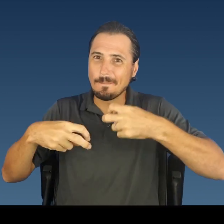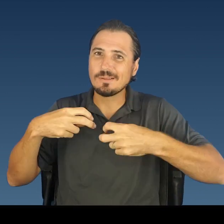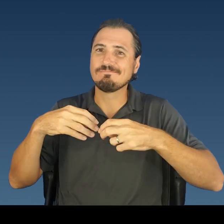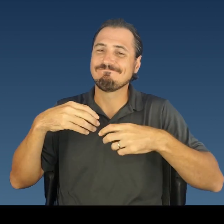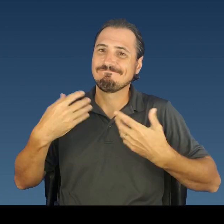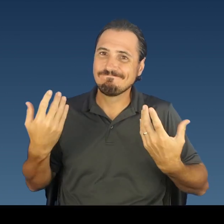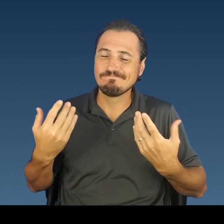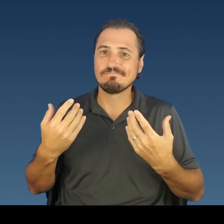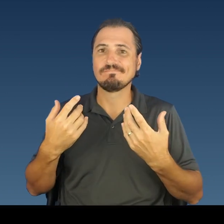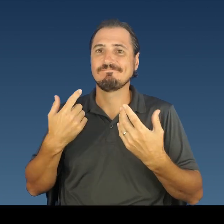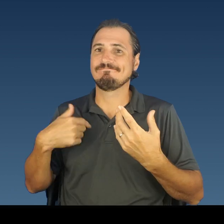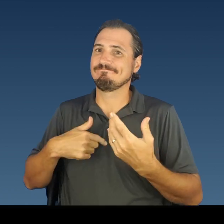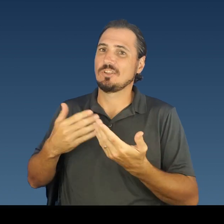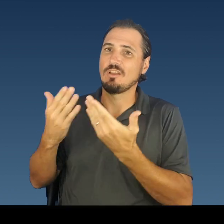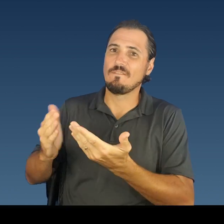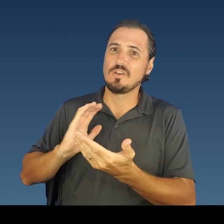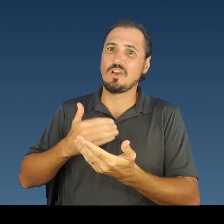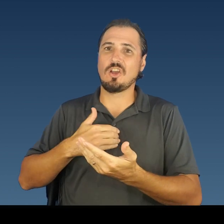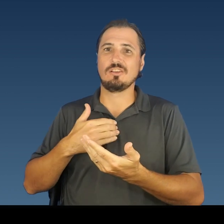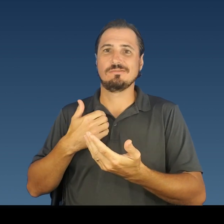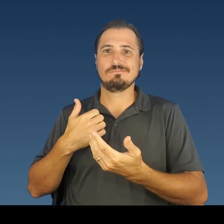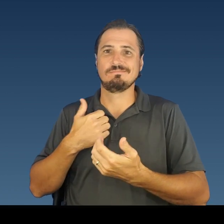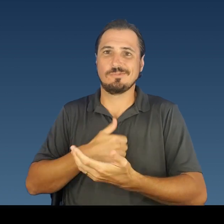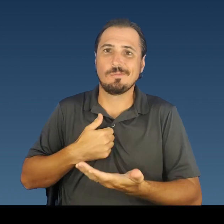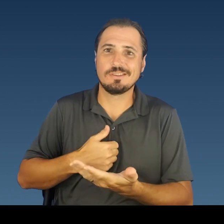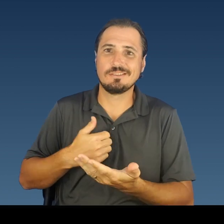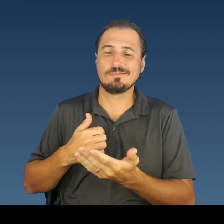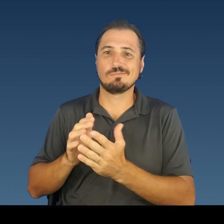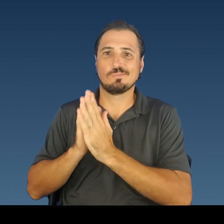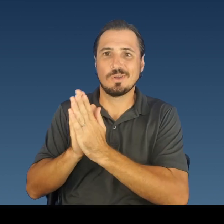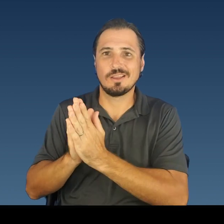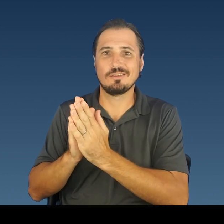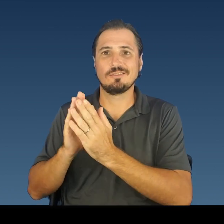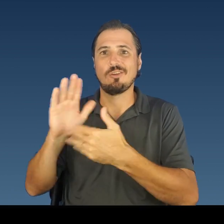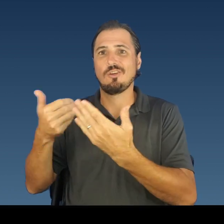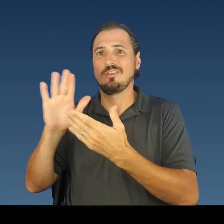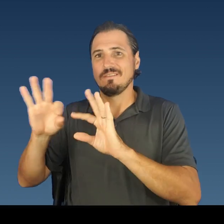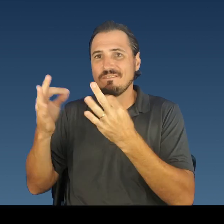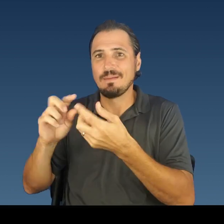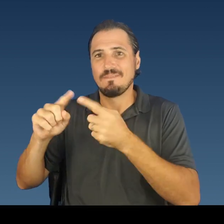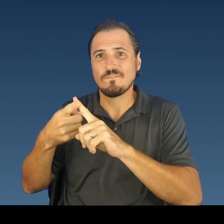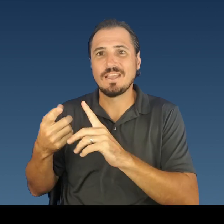extend our sincerest warmth and prayers to the family, friends, and loved ones for this tragic loss.